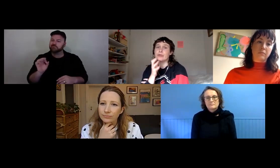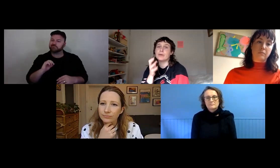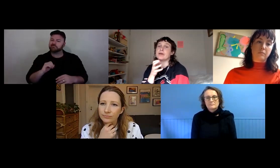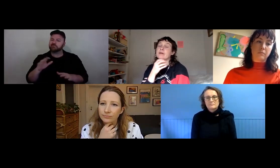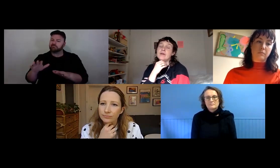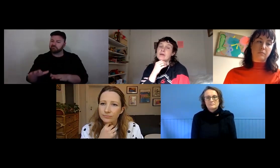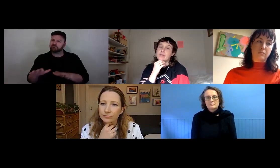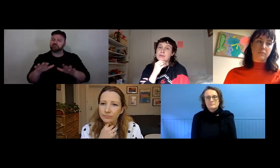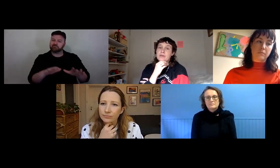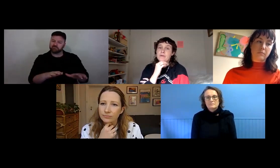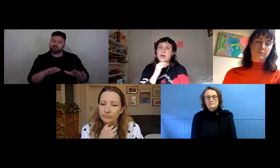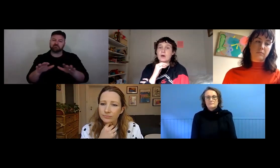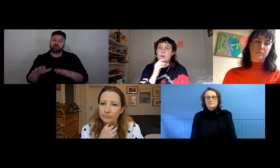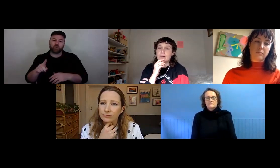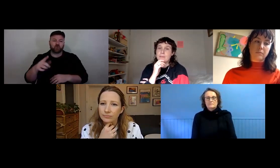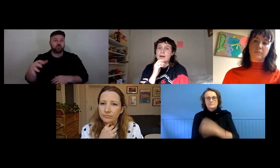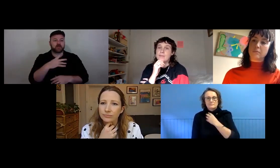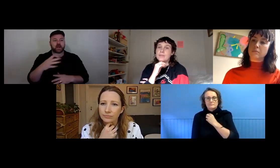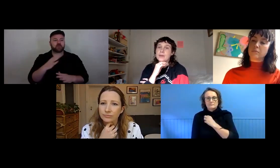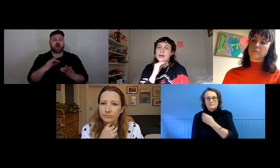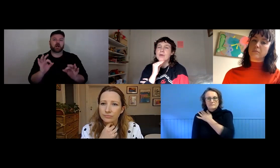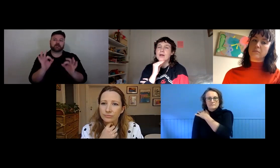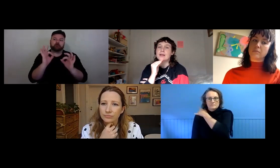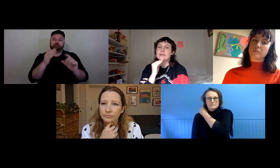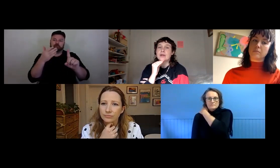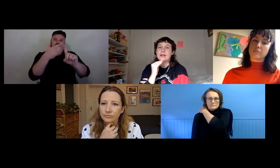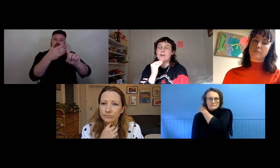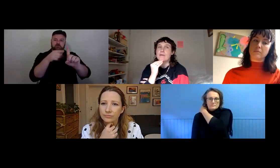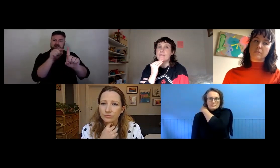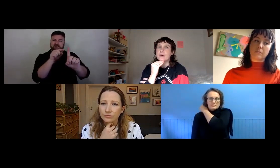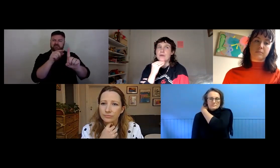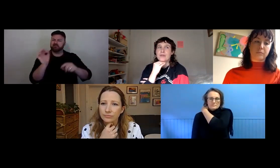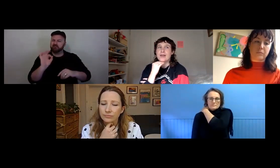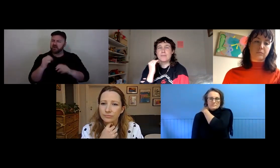super-specific goal in mind, but being able to collaborate first as